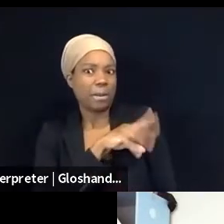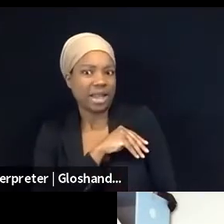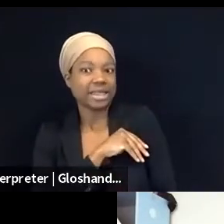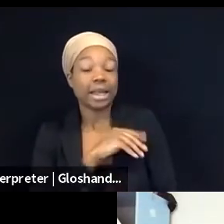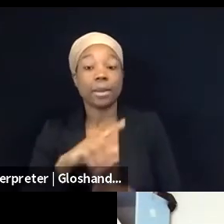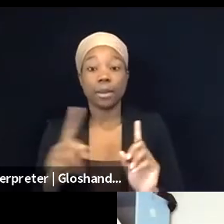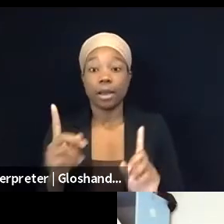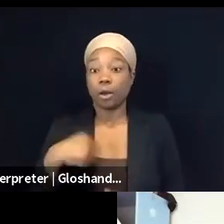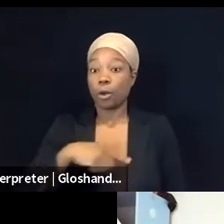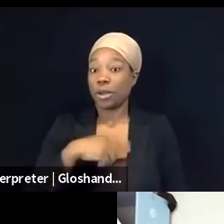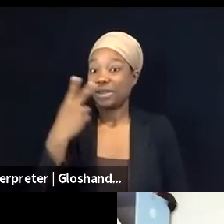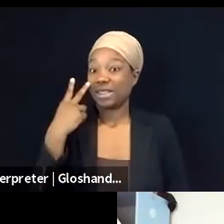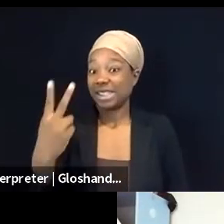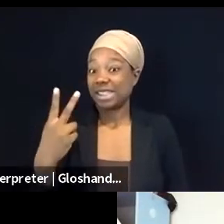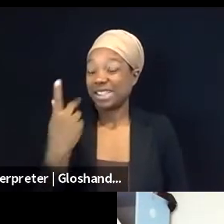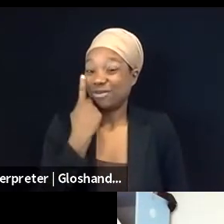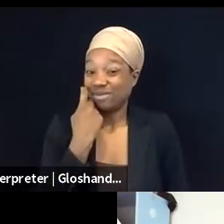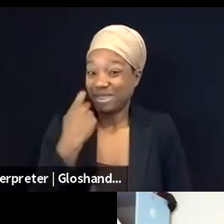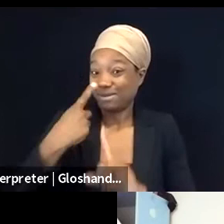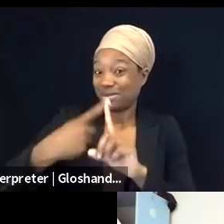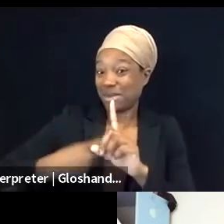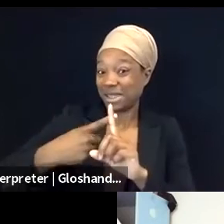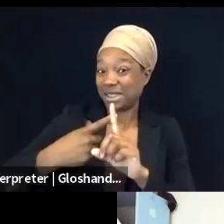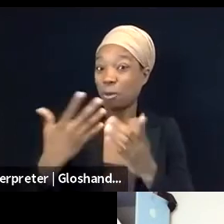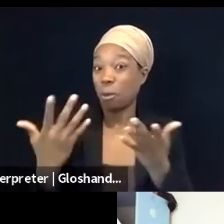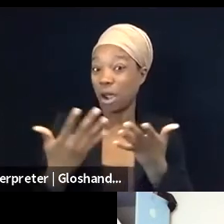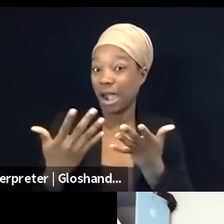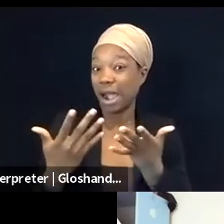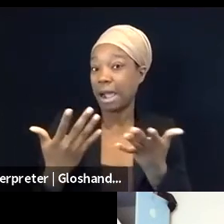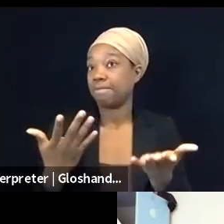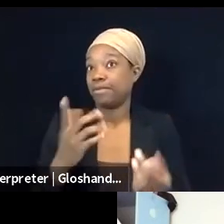in the latest months has been fairly unprecedented uprisings